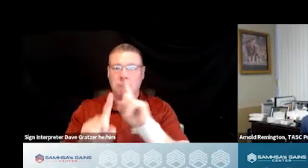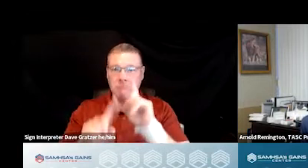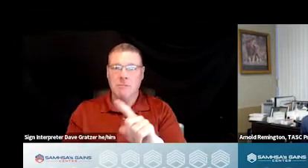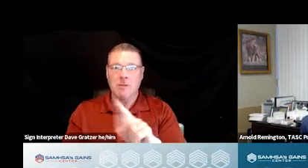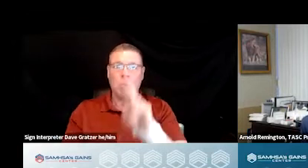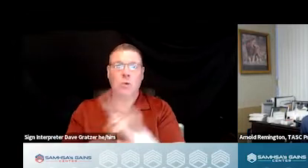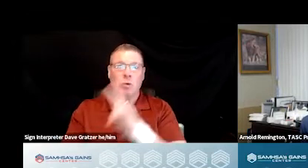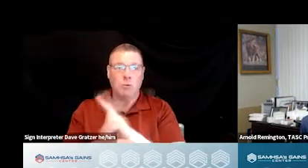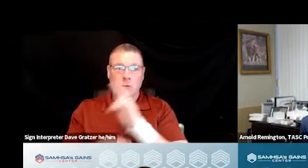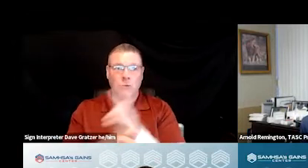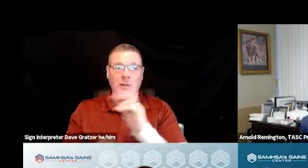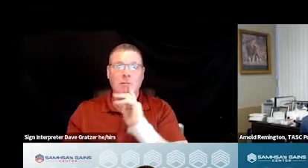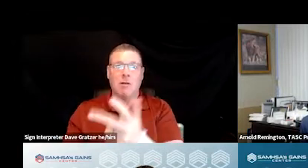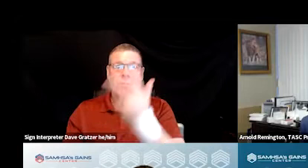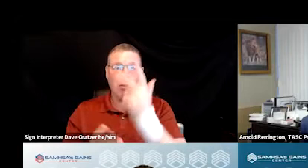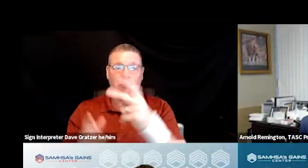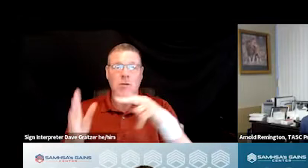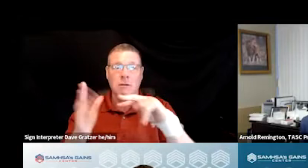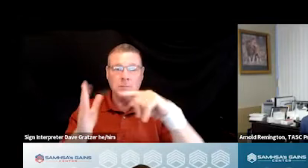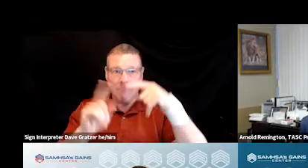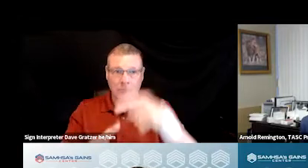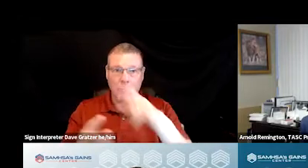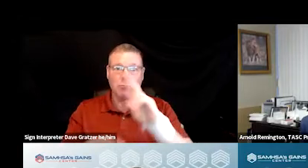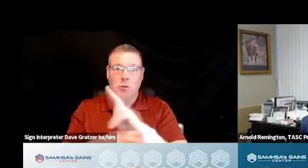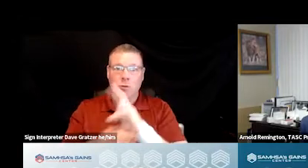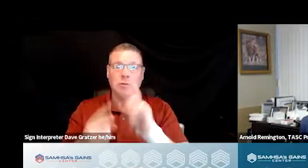"Utilizing a Three-Prong Approach of Someone to Talk To,